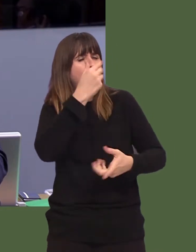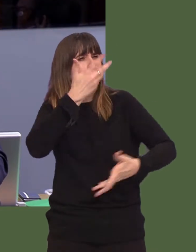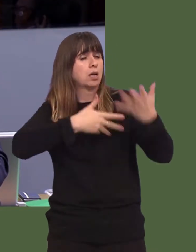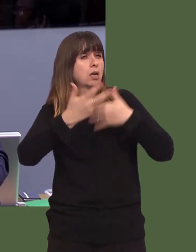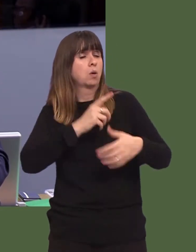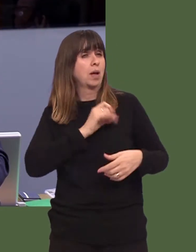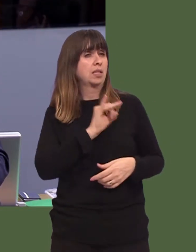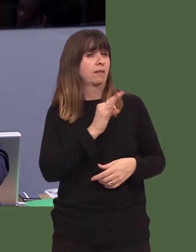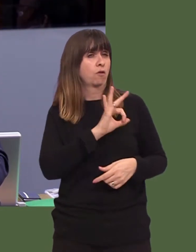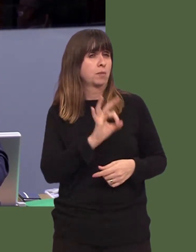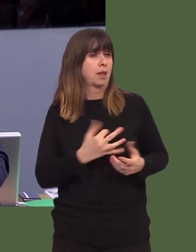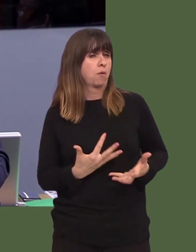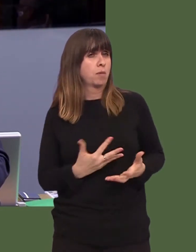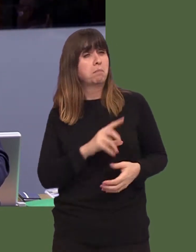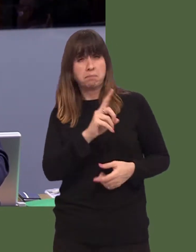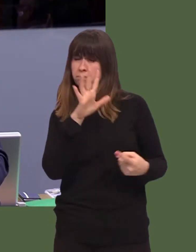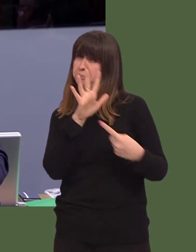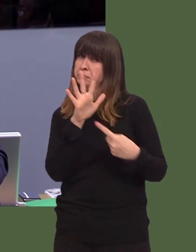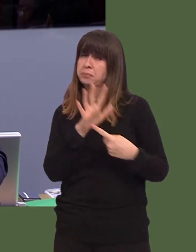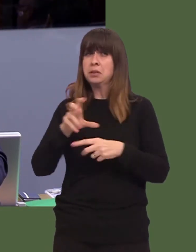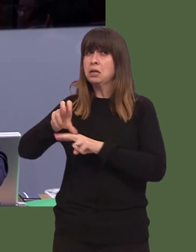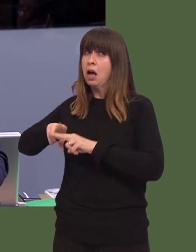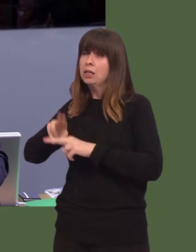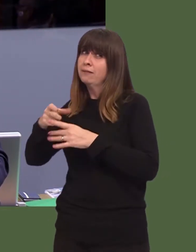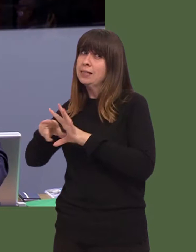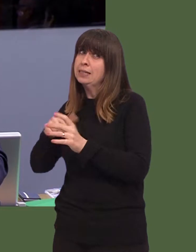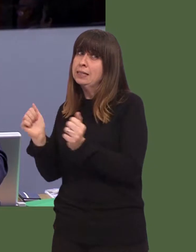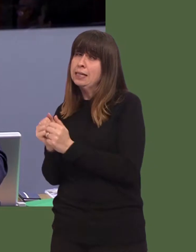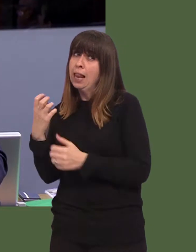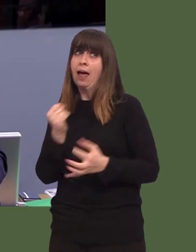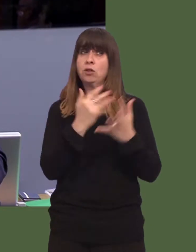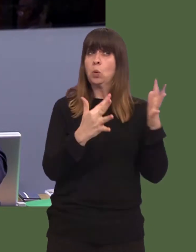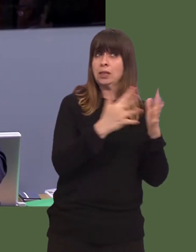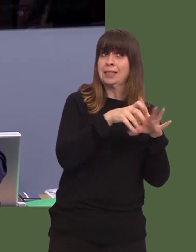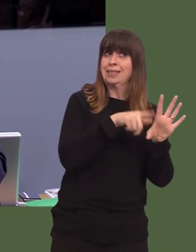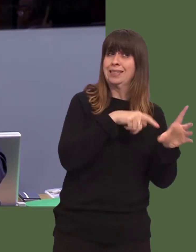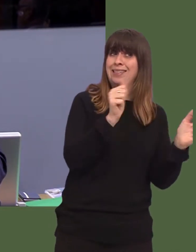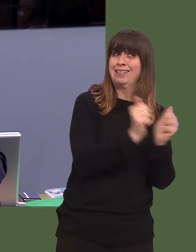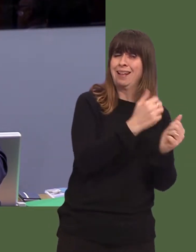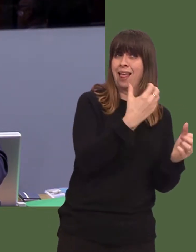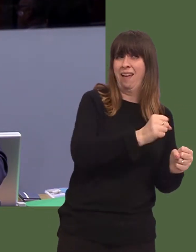But it is important that Cardiff has got a city deal and that Swansea city region has got a city deal.